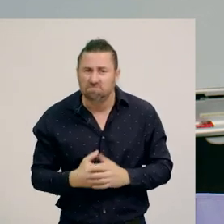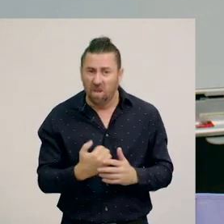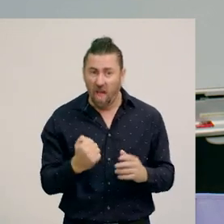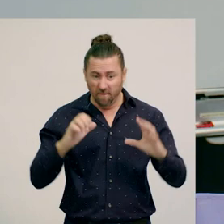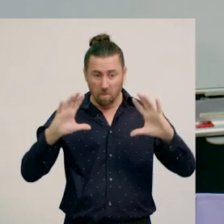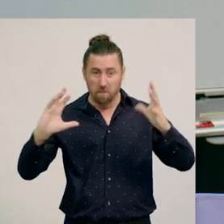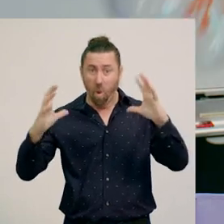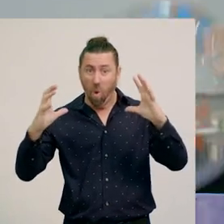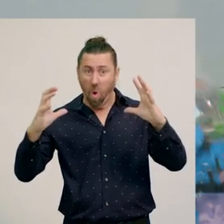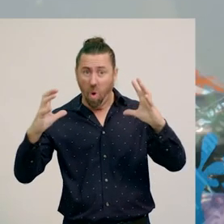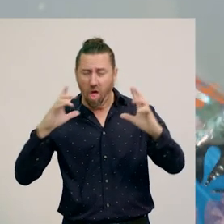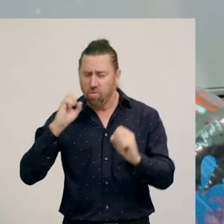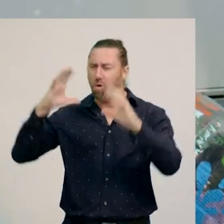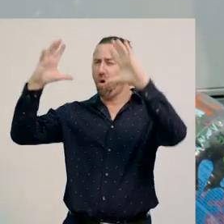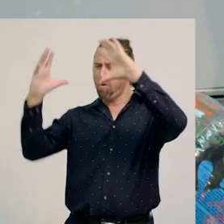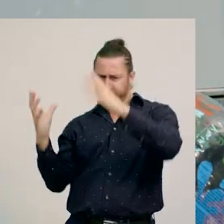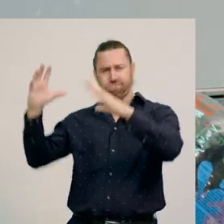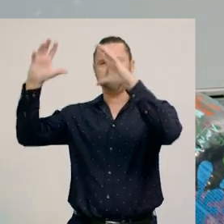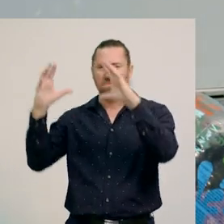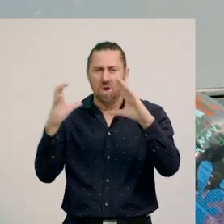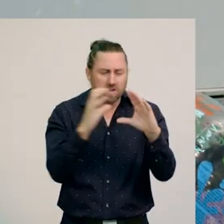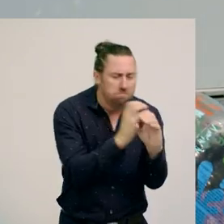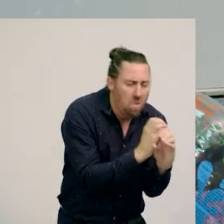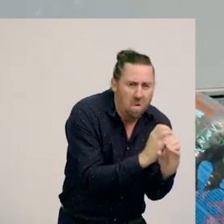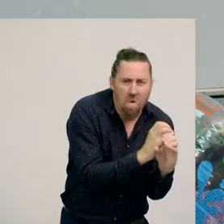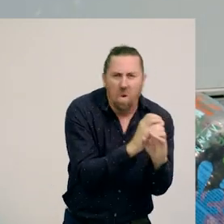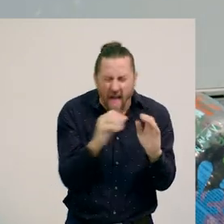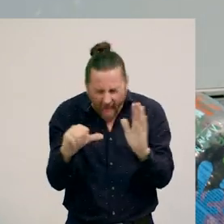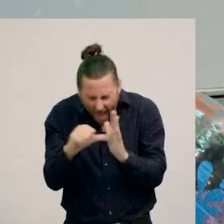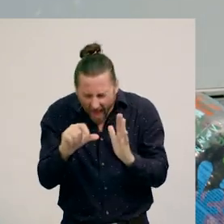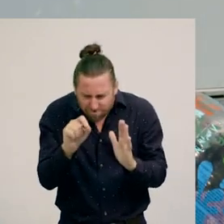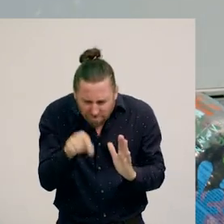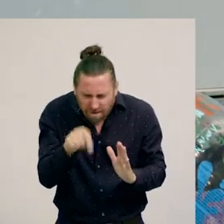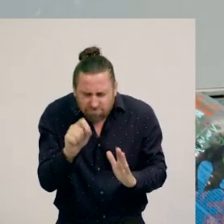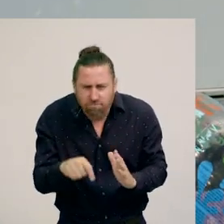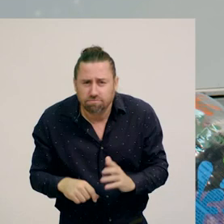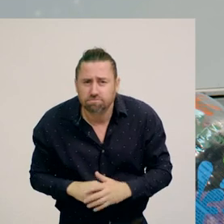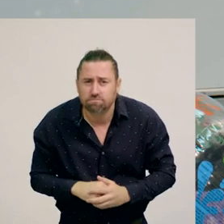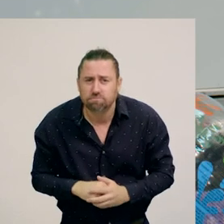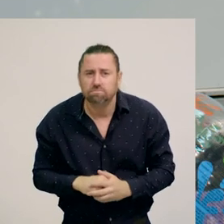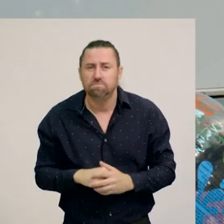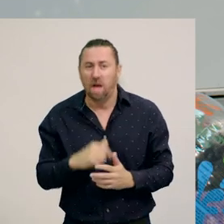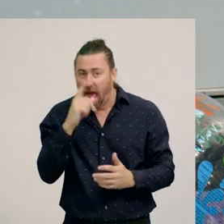Big ones, small ones, marbles, ones that you bounce.